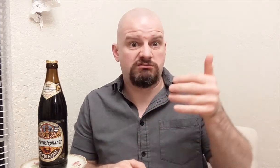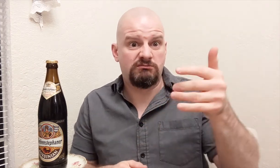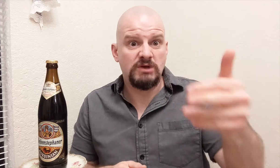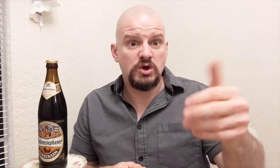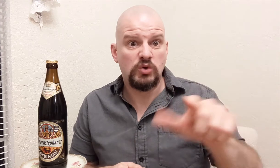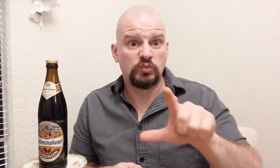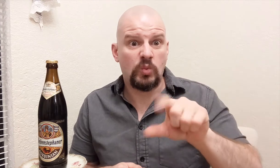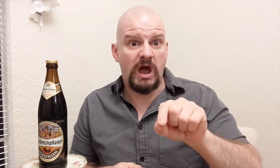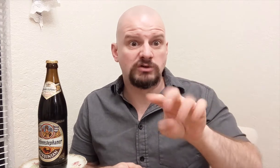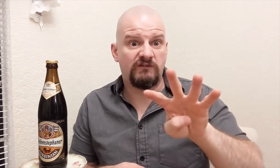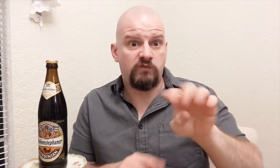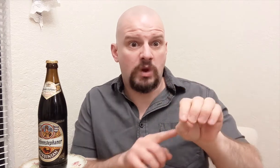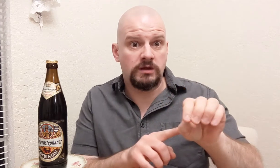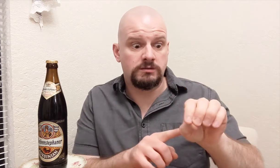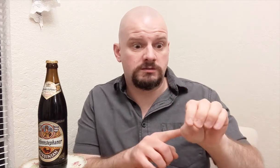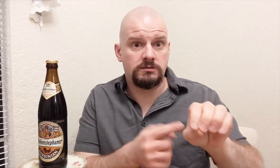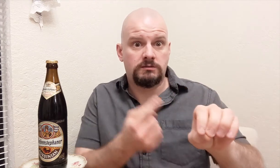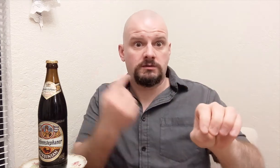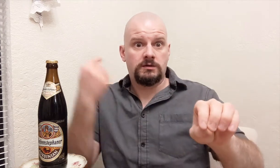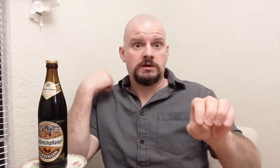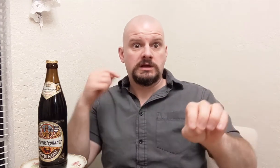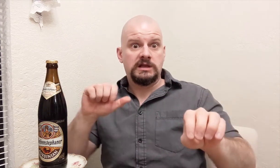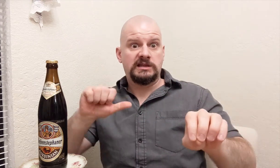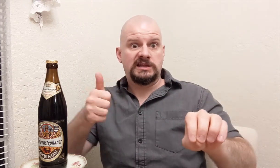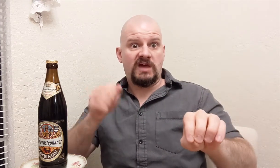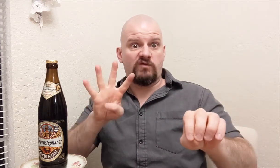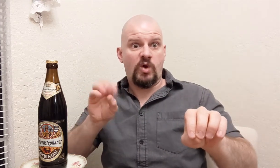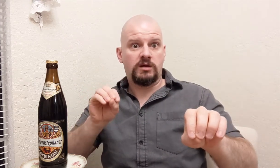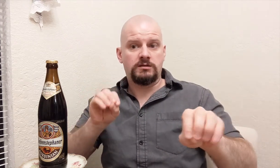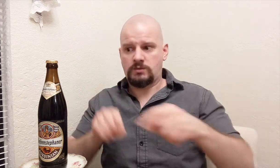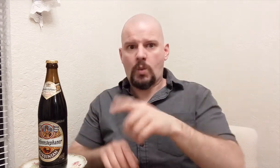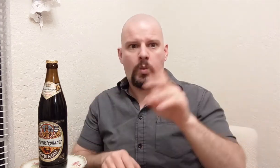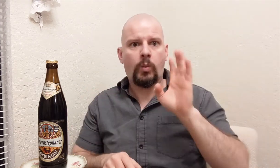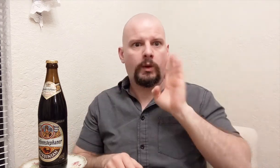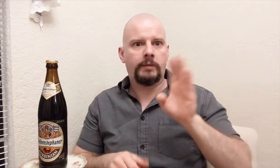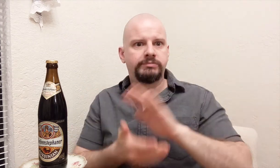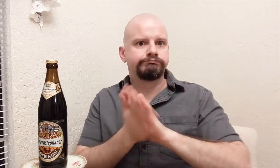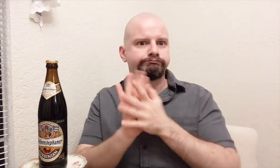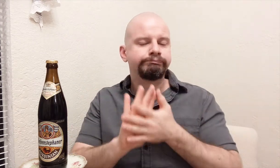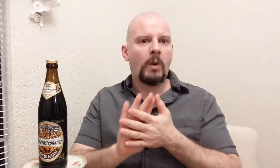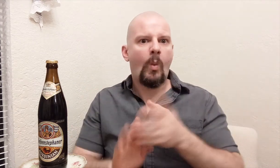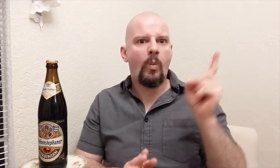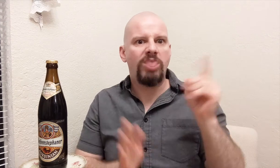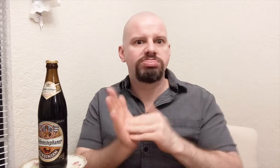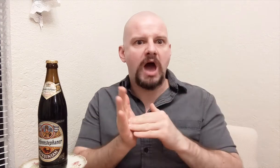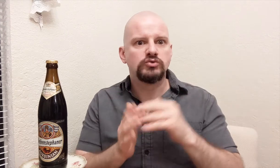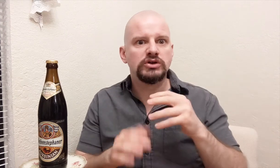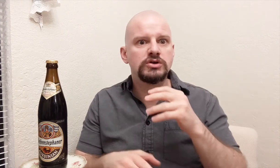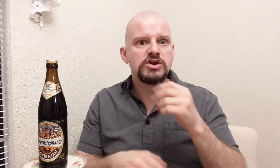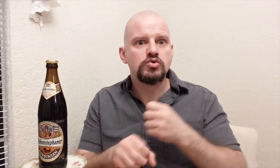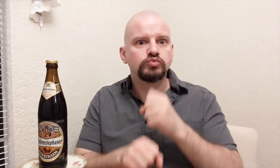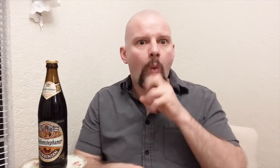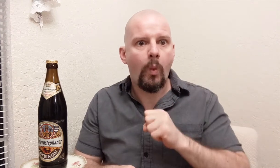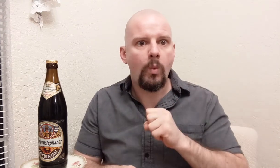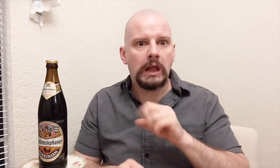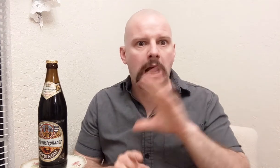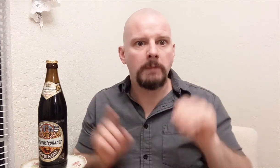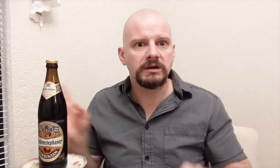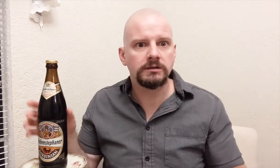which will be in 2040 and then you look back to 1040, the company will turn one thousand years old.